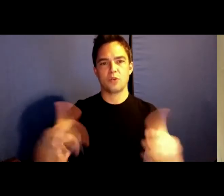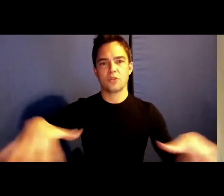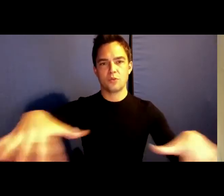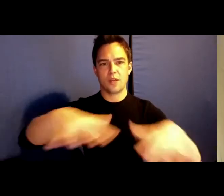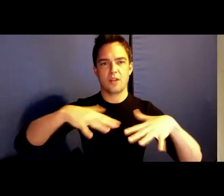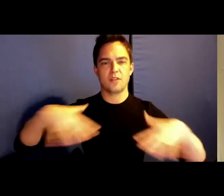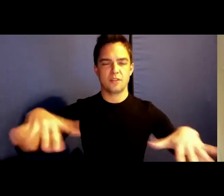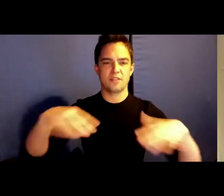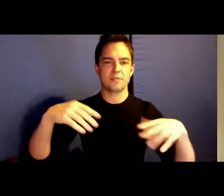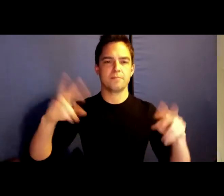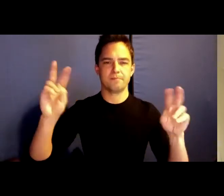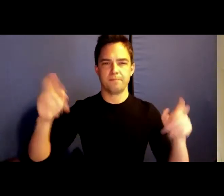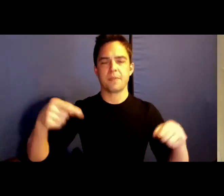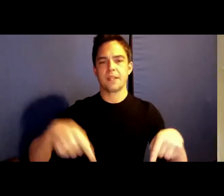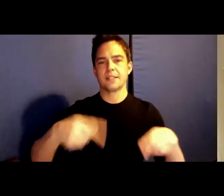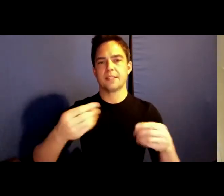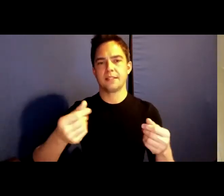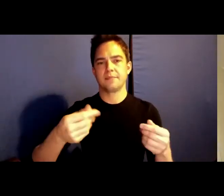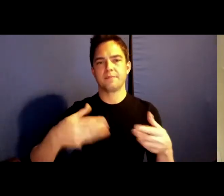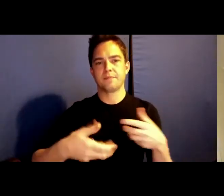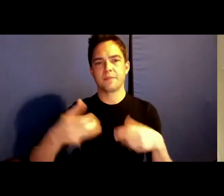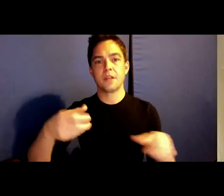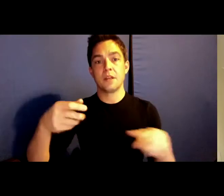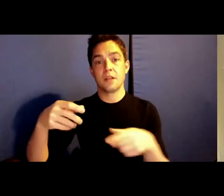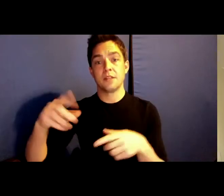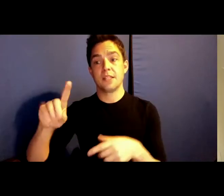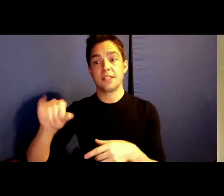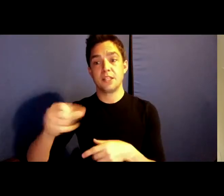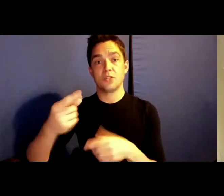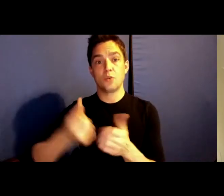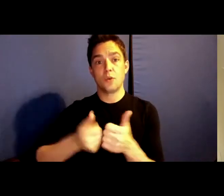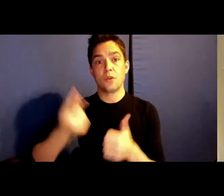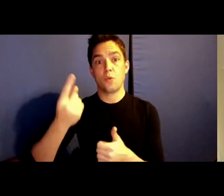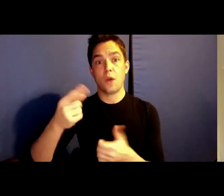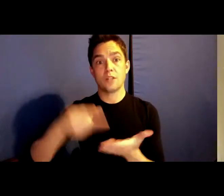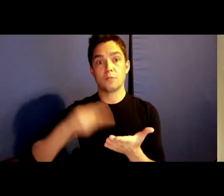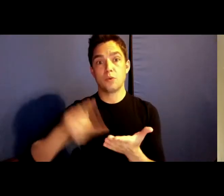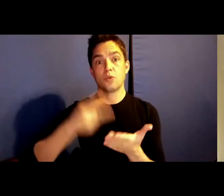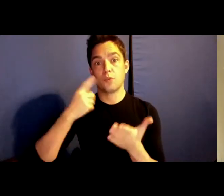The Dish with One Spoon is an agreement that recognizes that we live off of the same resources,